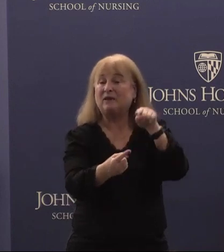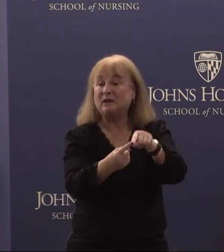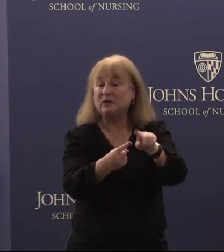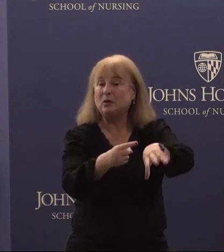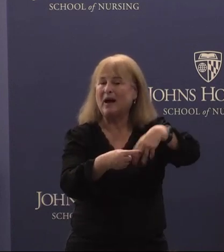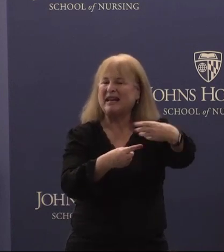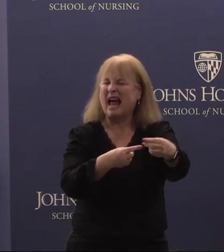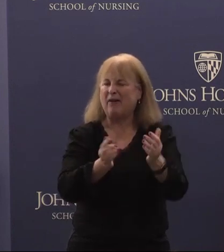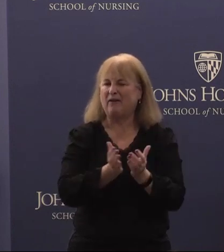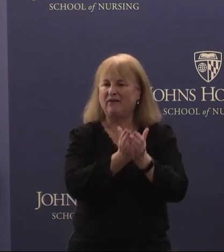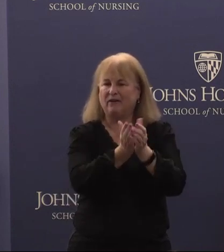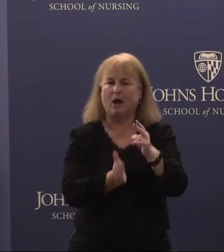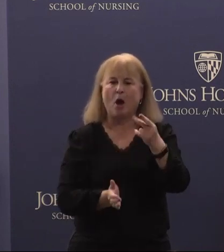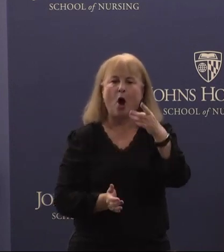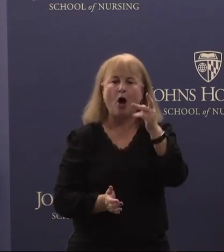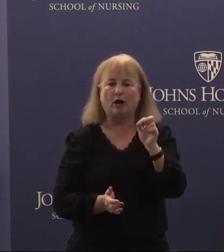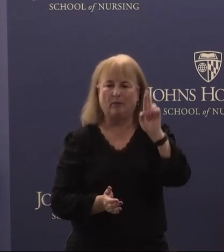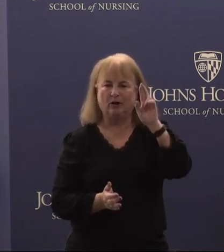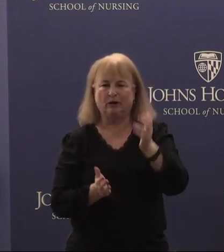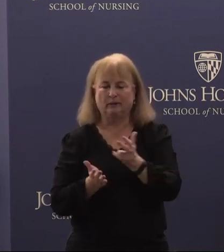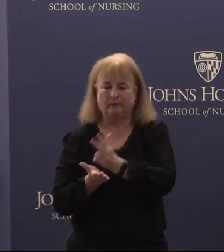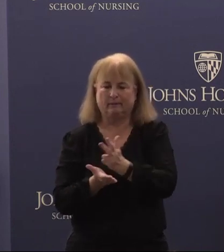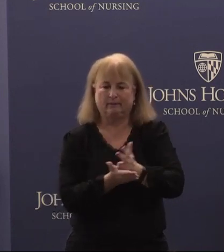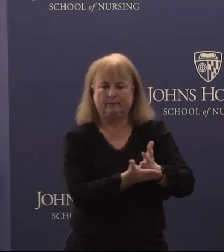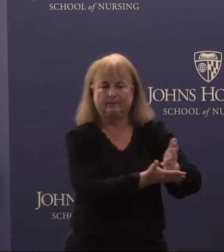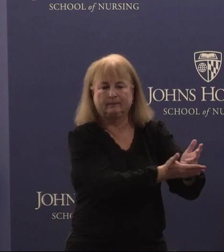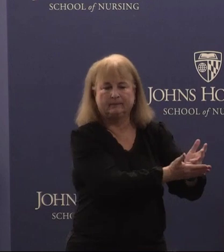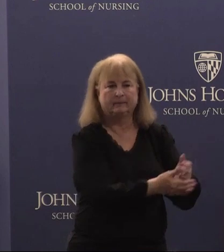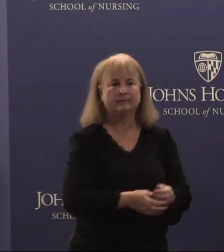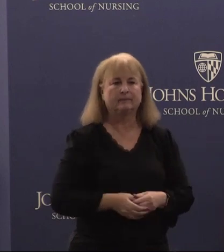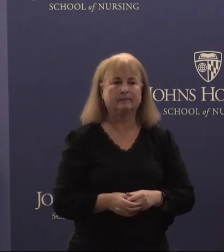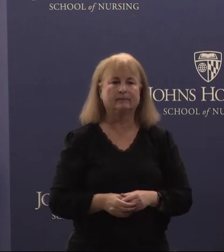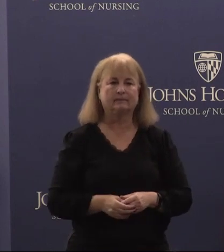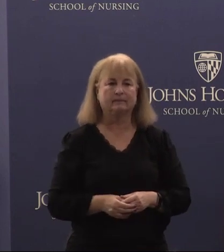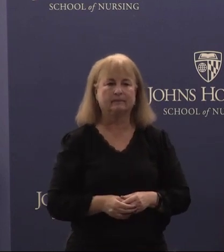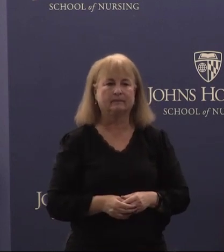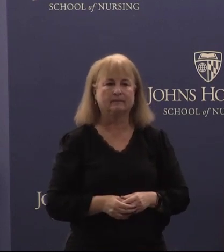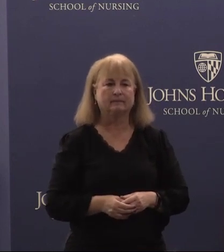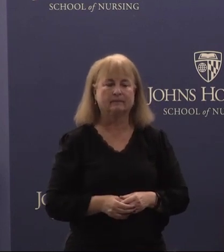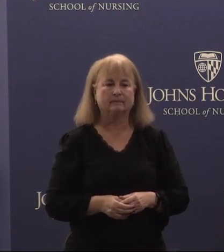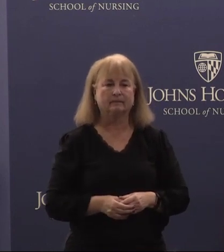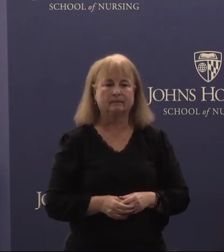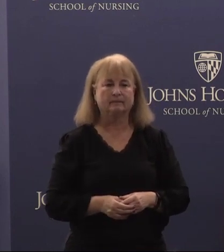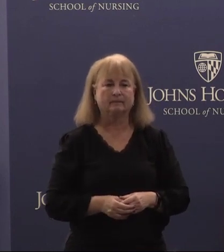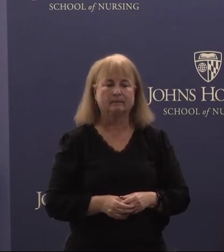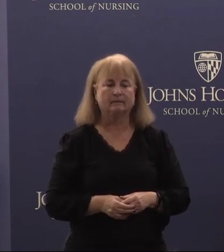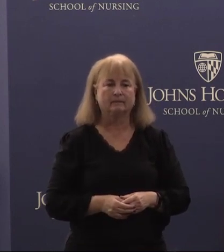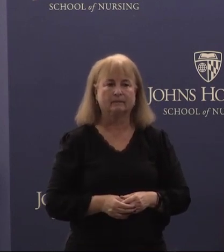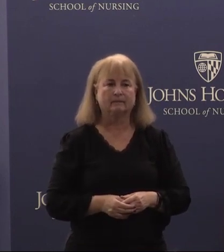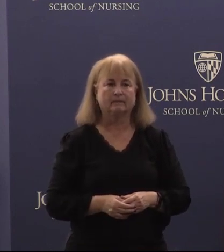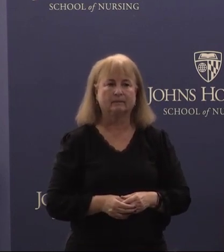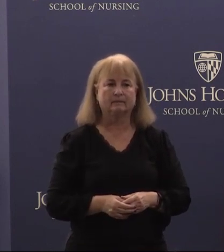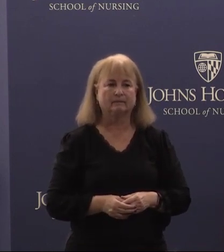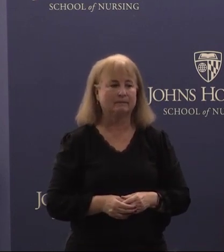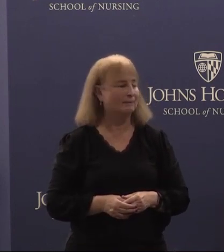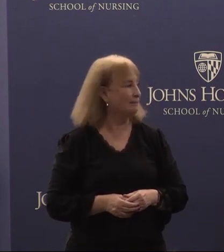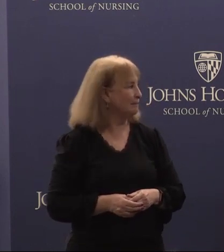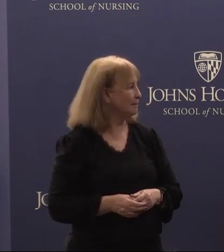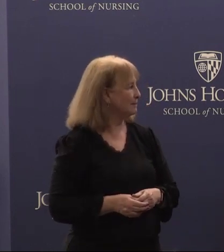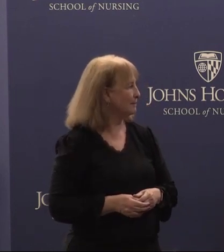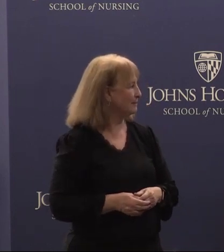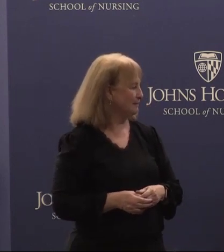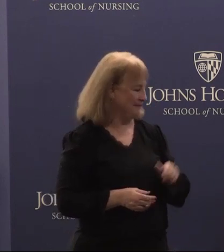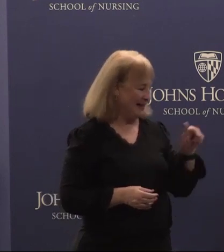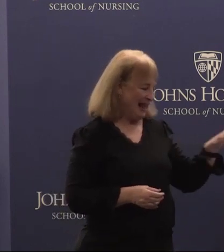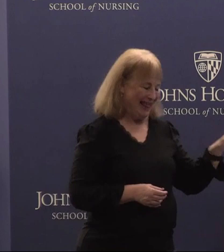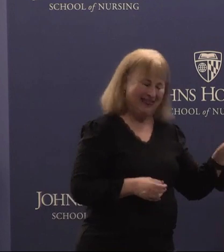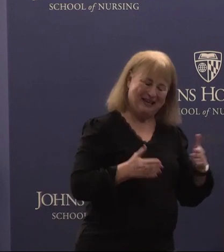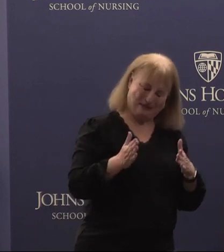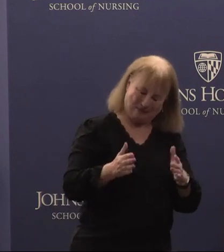harbor. In this in this way,